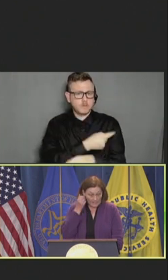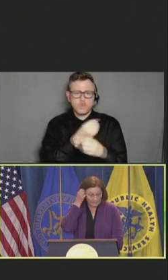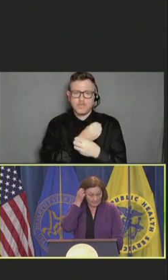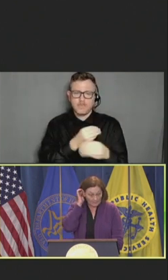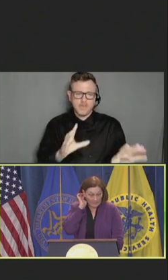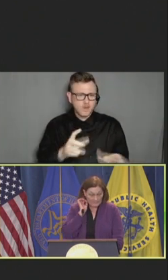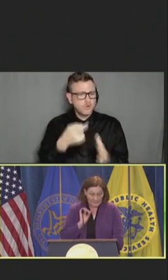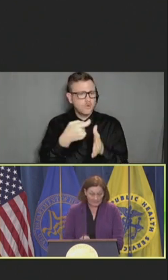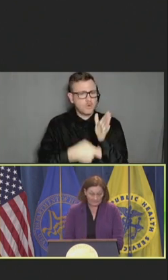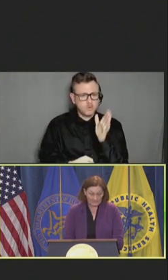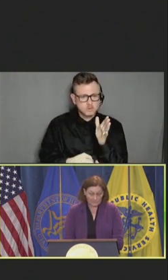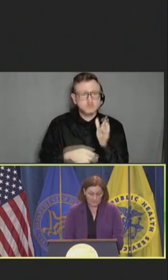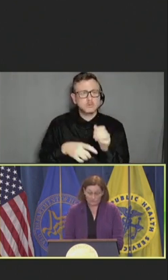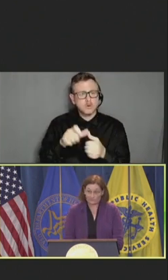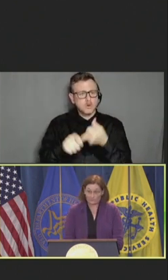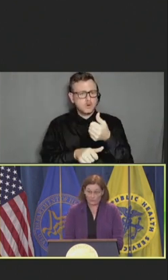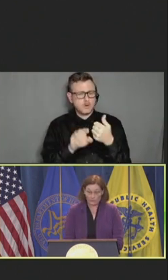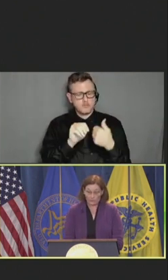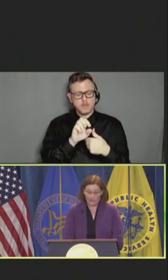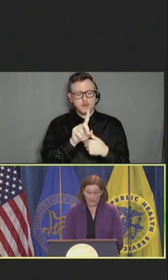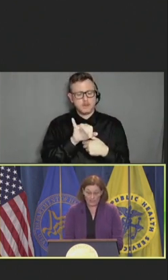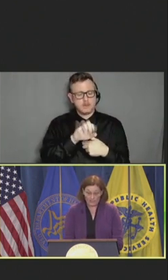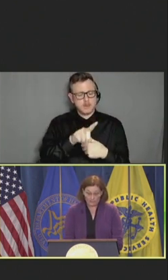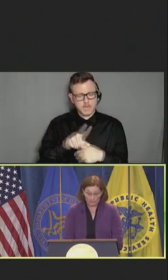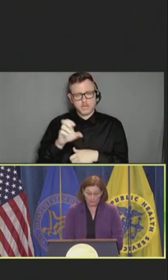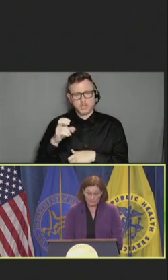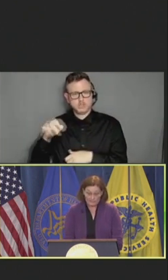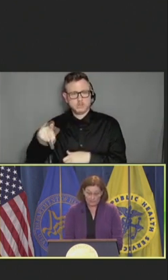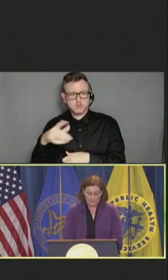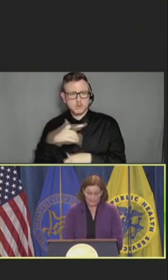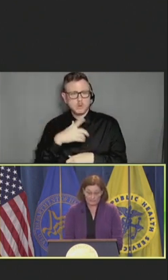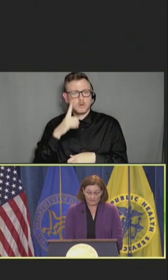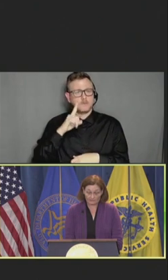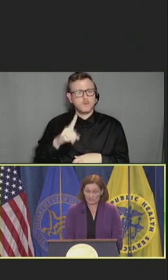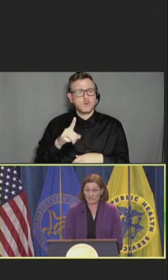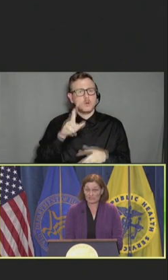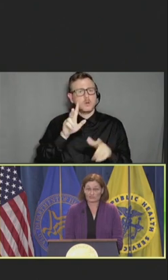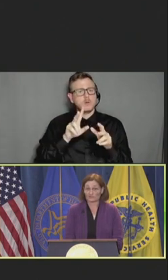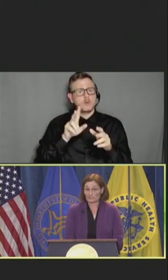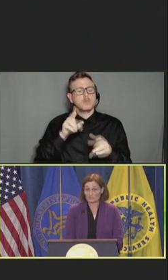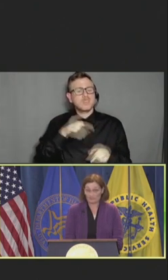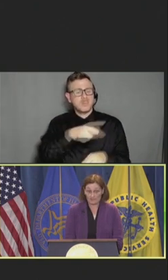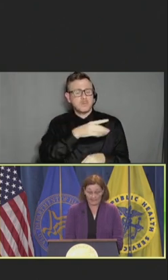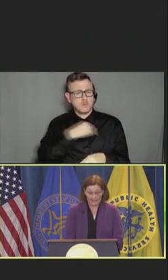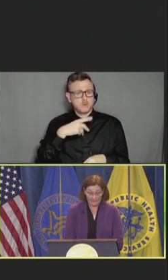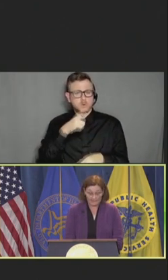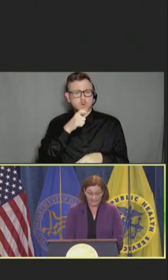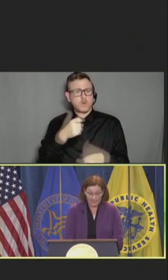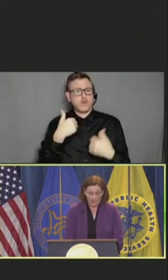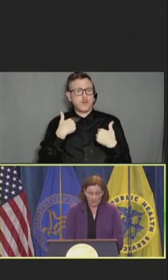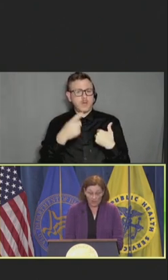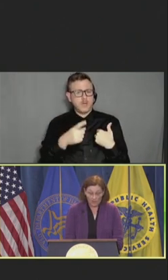And it will mandate coverage for enrollees who receive coverage under traditional Medicaid,